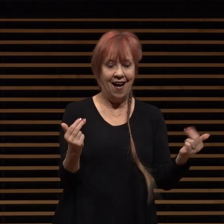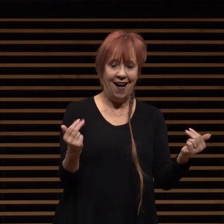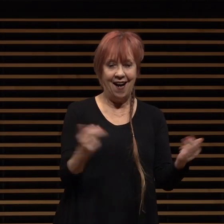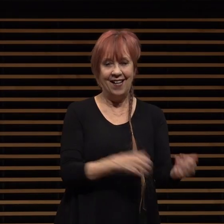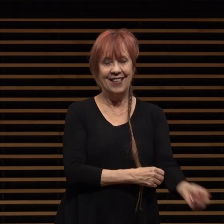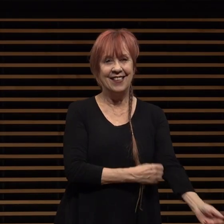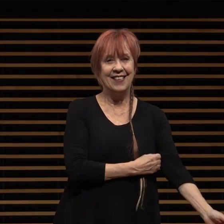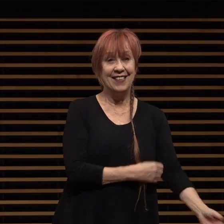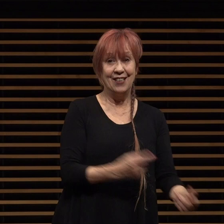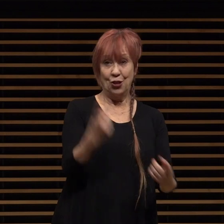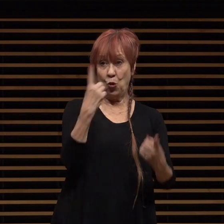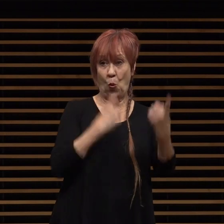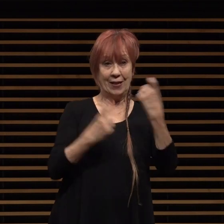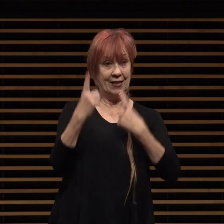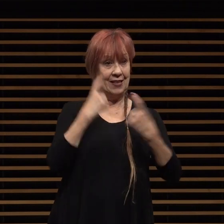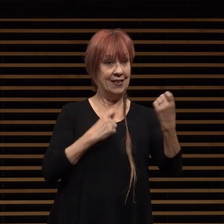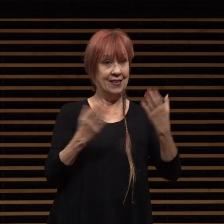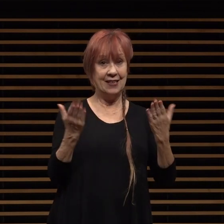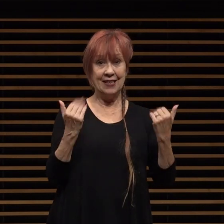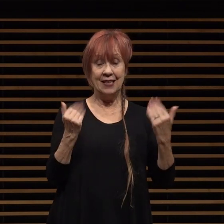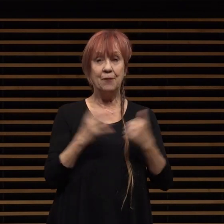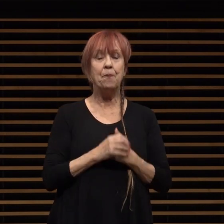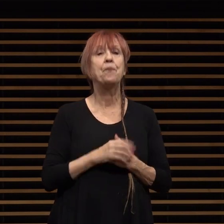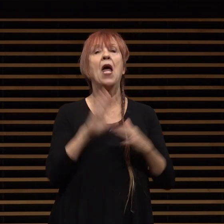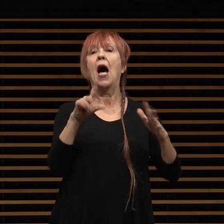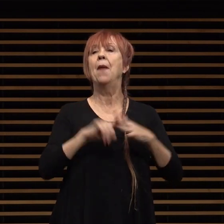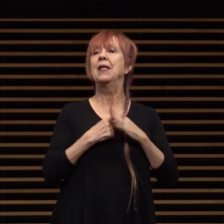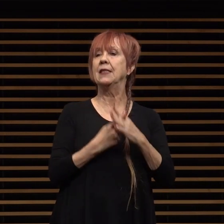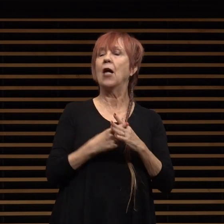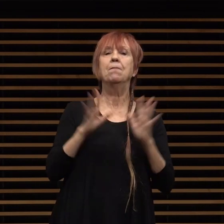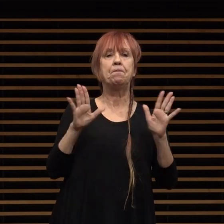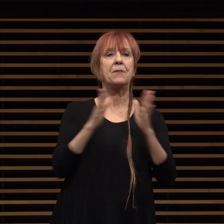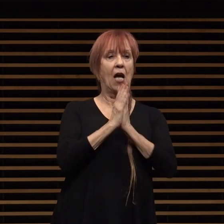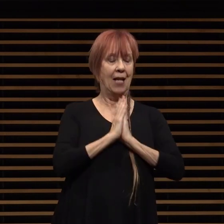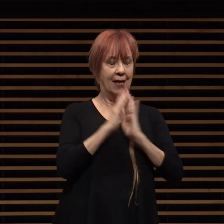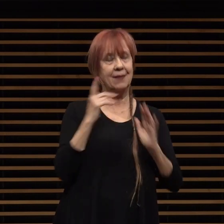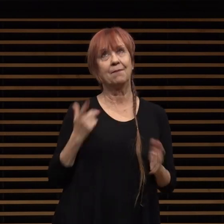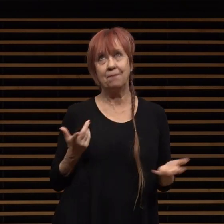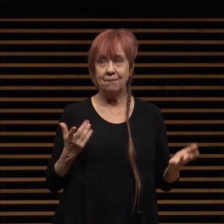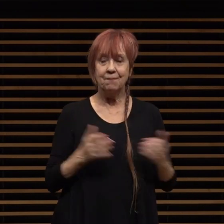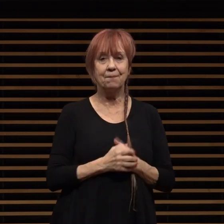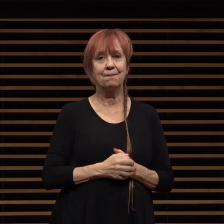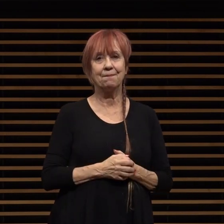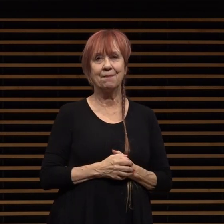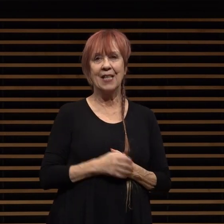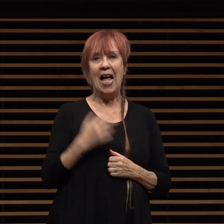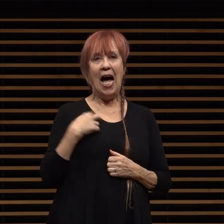any questions let me let me start with asking since i